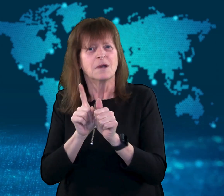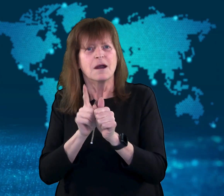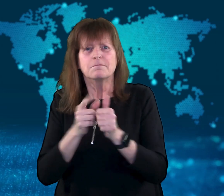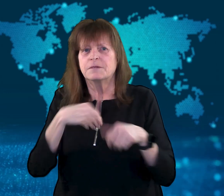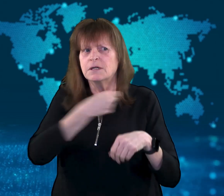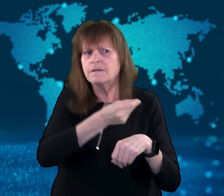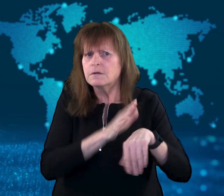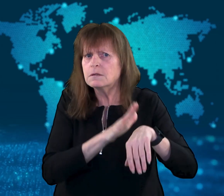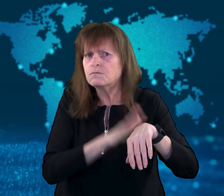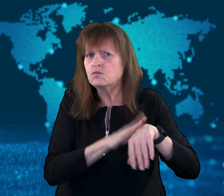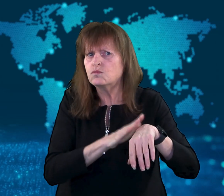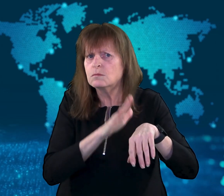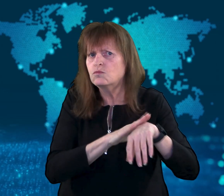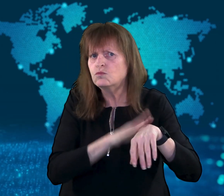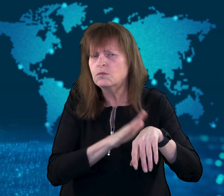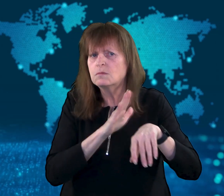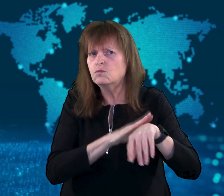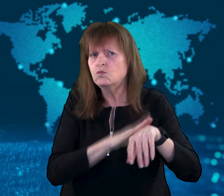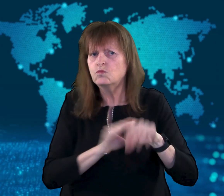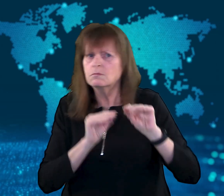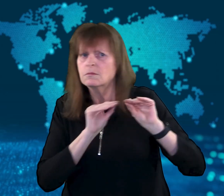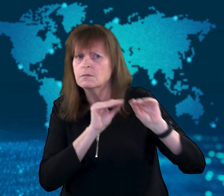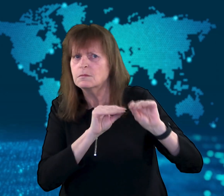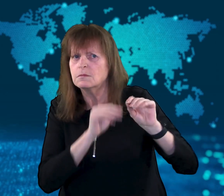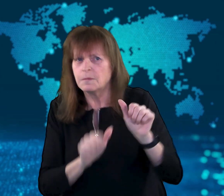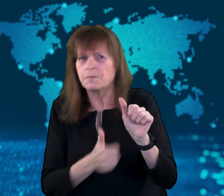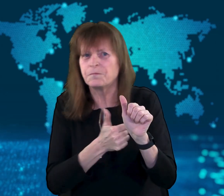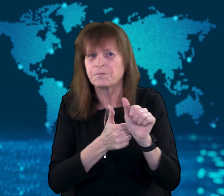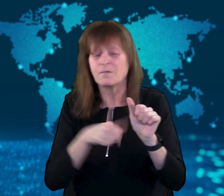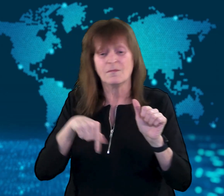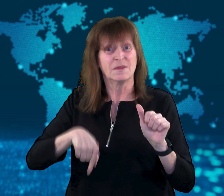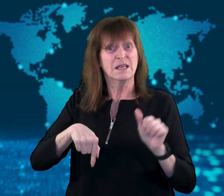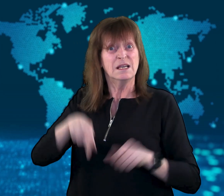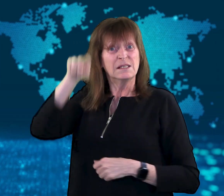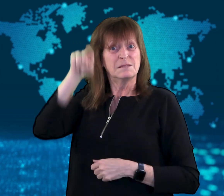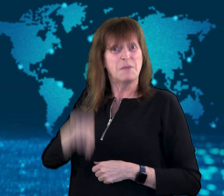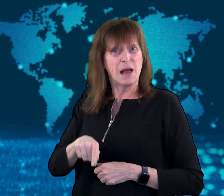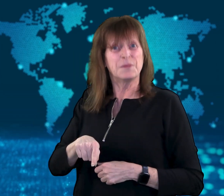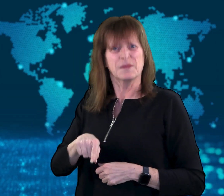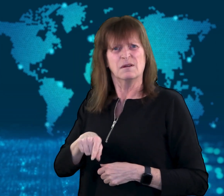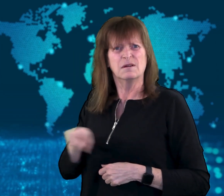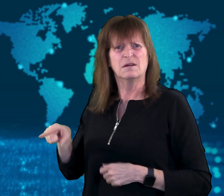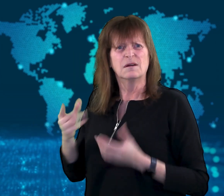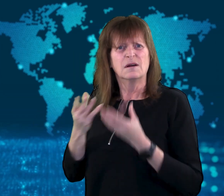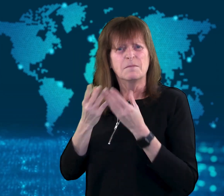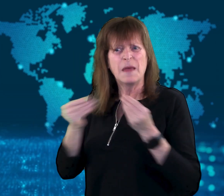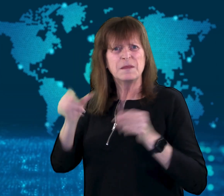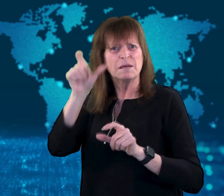This month, he made many people angry when he said he would not want